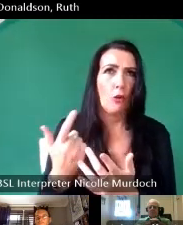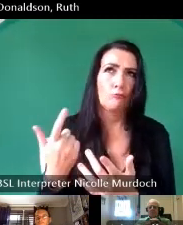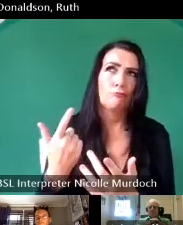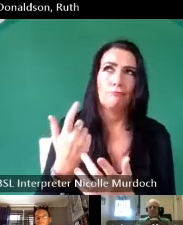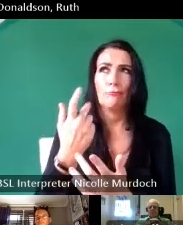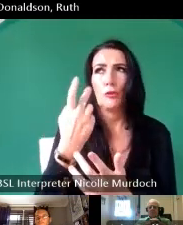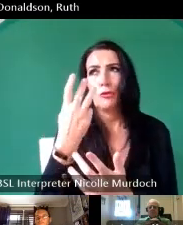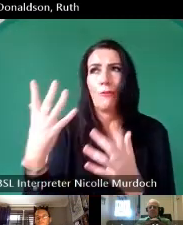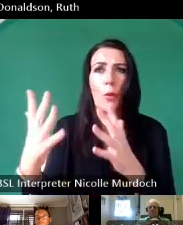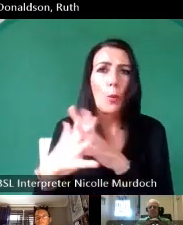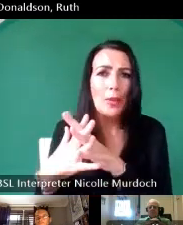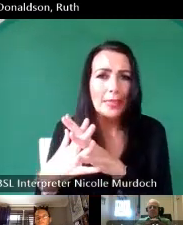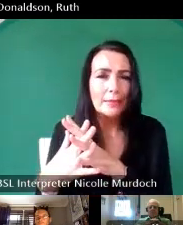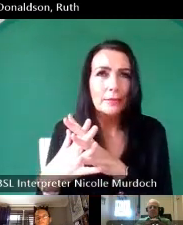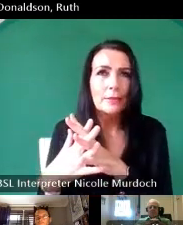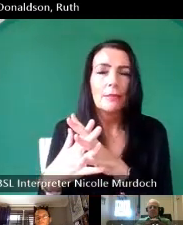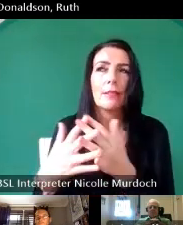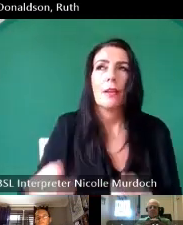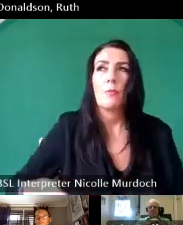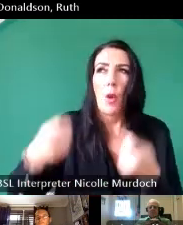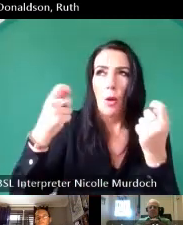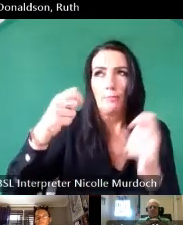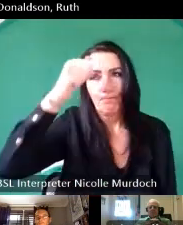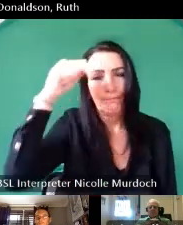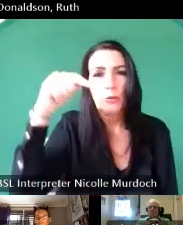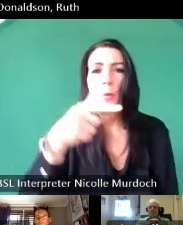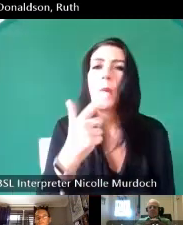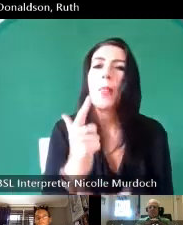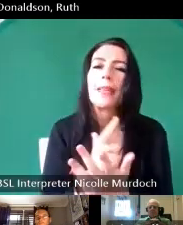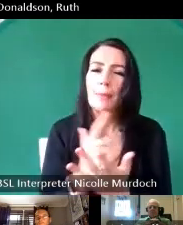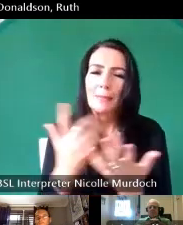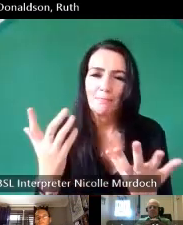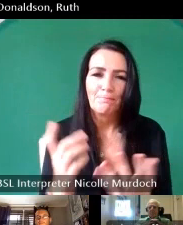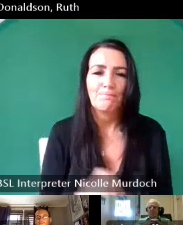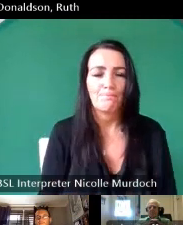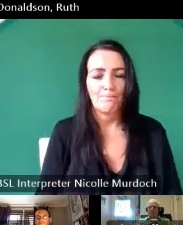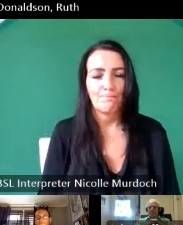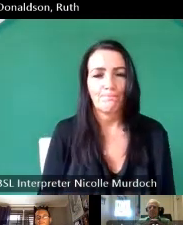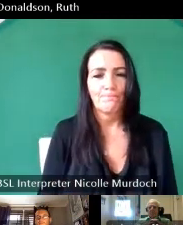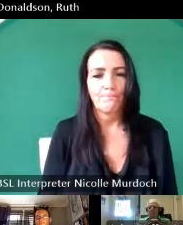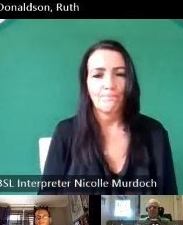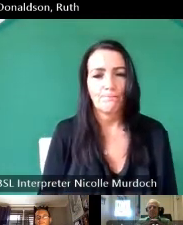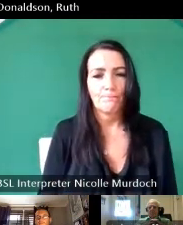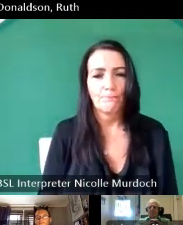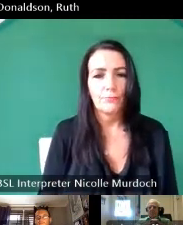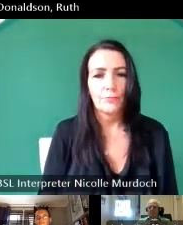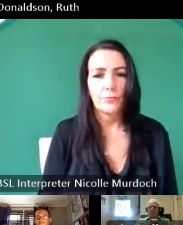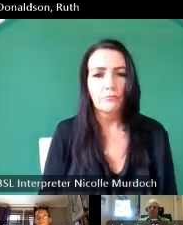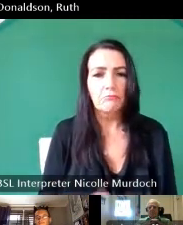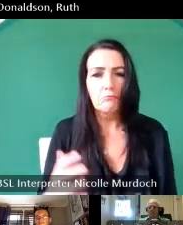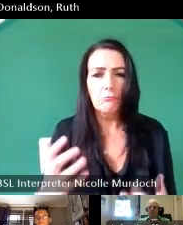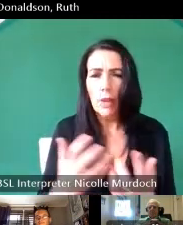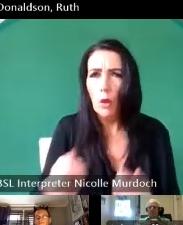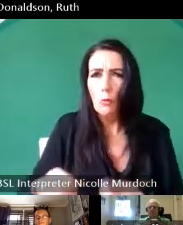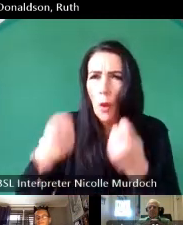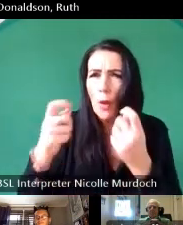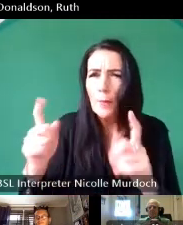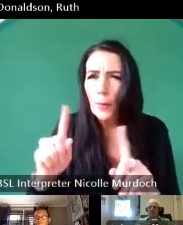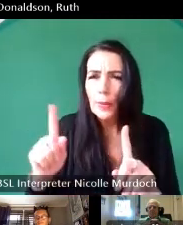they let me know that they knew um how did they let you know well we were all there's one night we